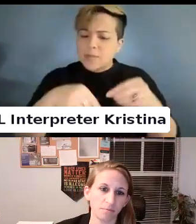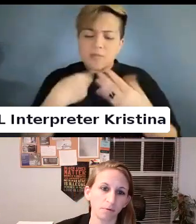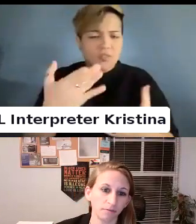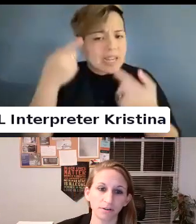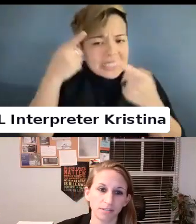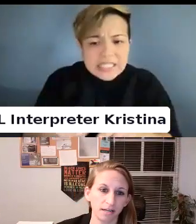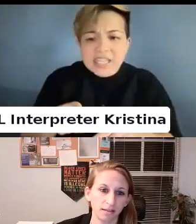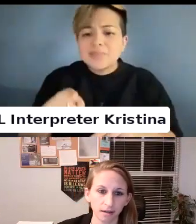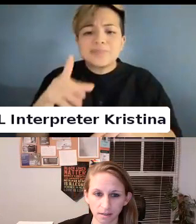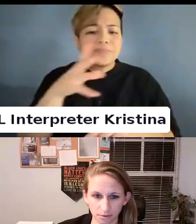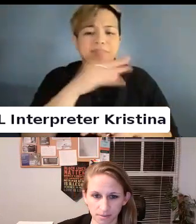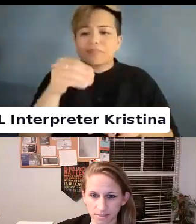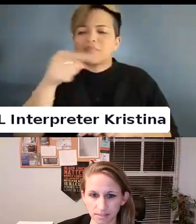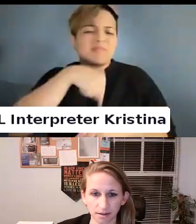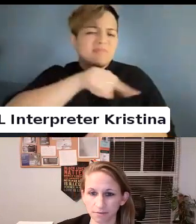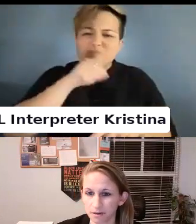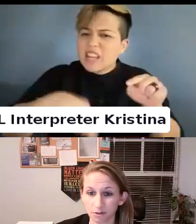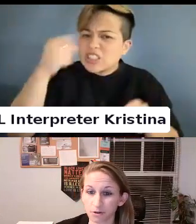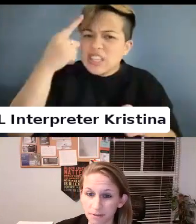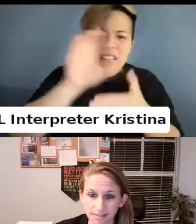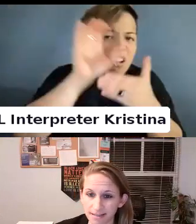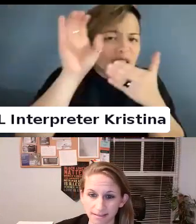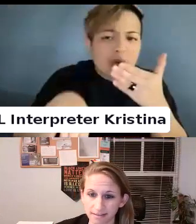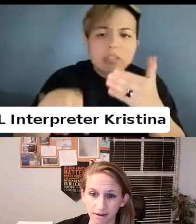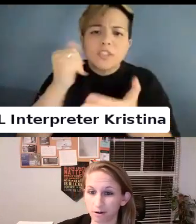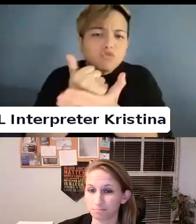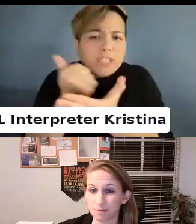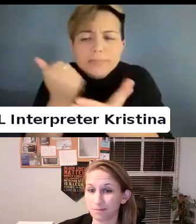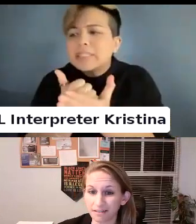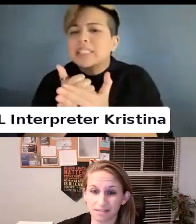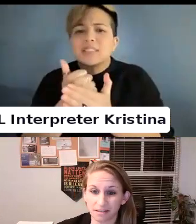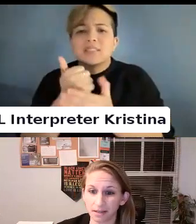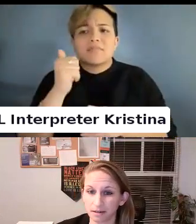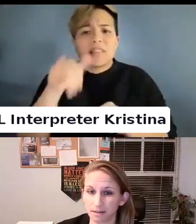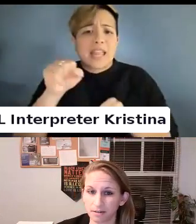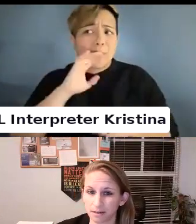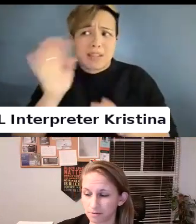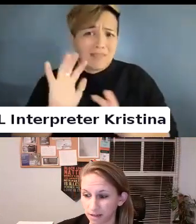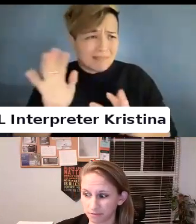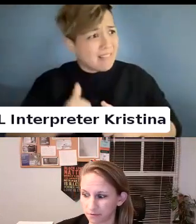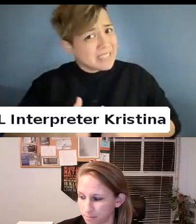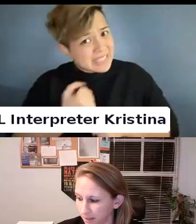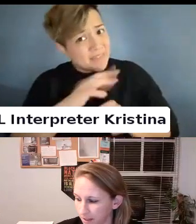And the consequences of treatments that can be lifesaving and life-affirming.